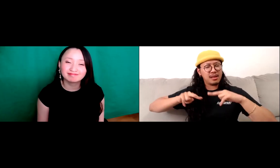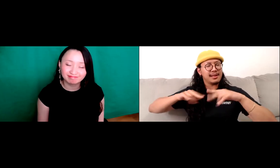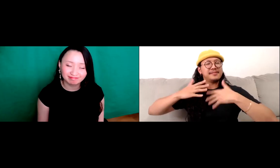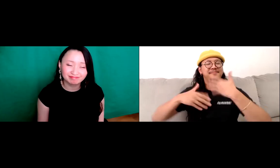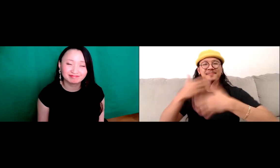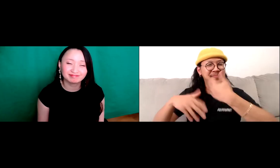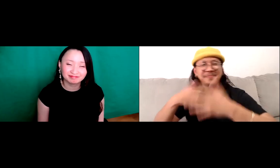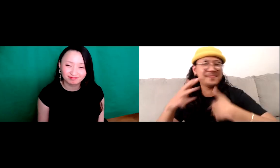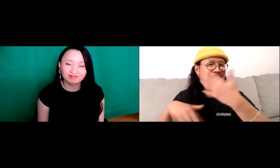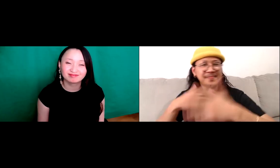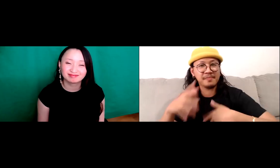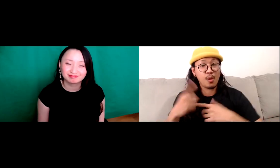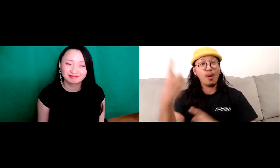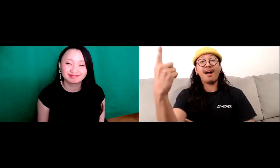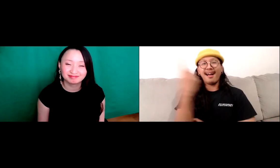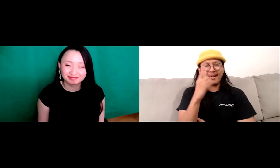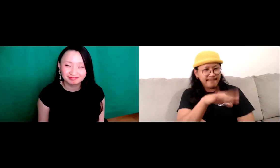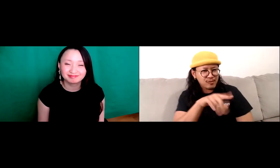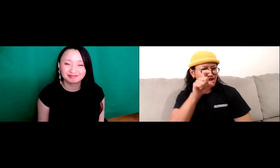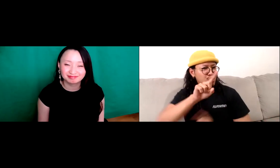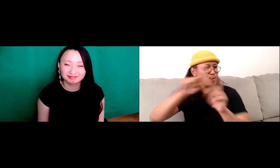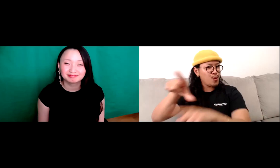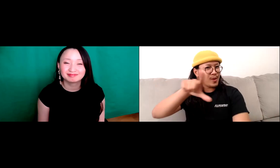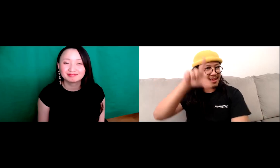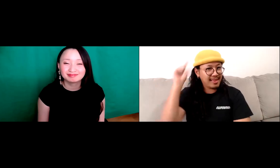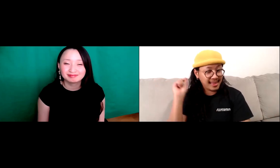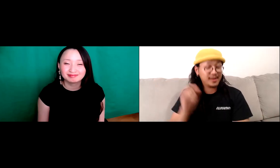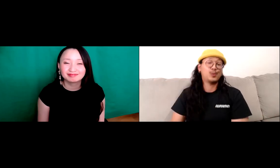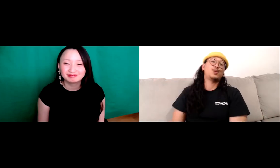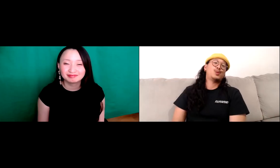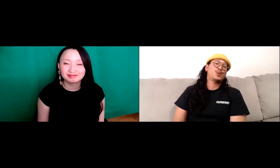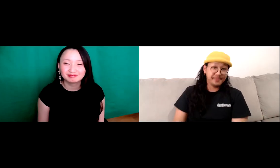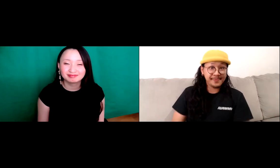more about myself I started really digging deep to figure out who I am, and I was encouraged